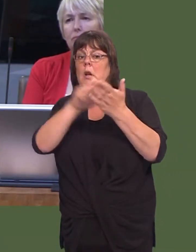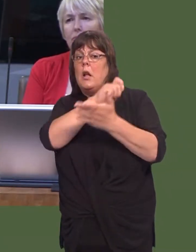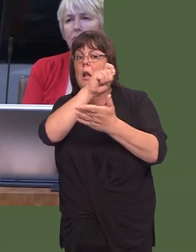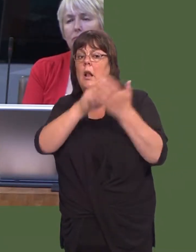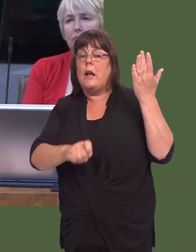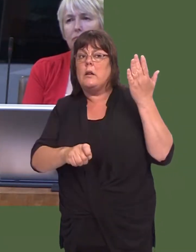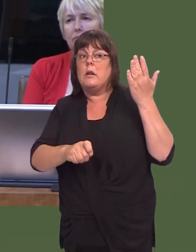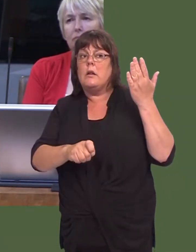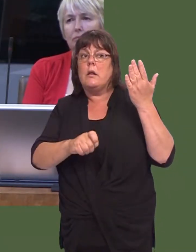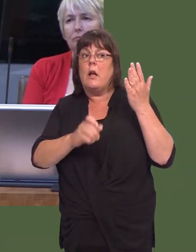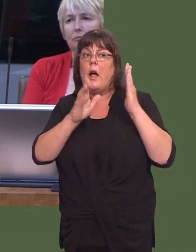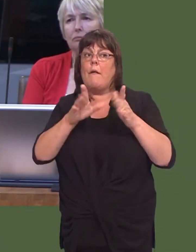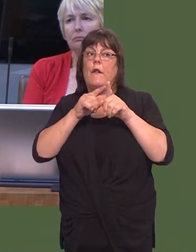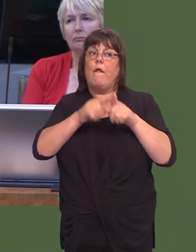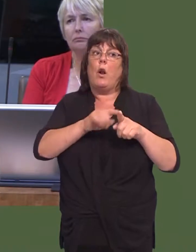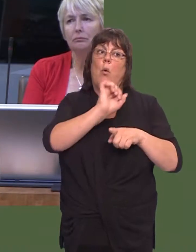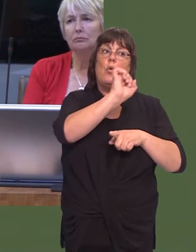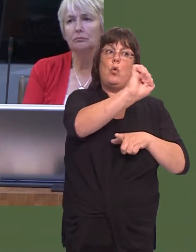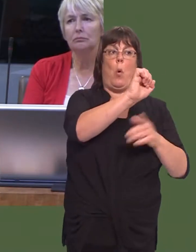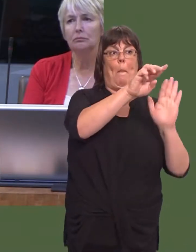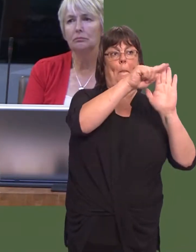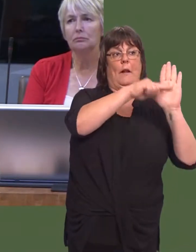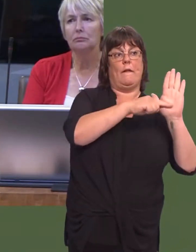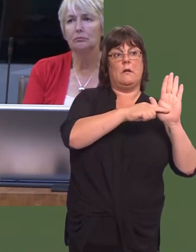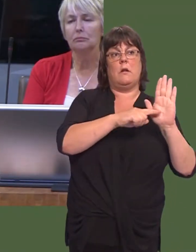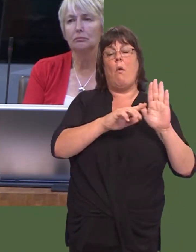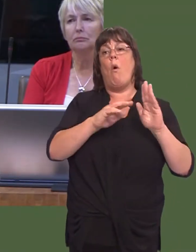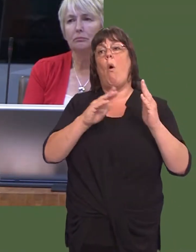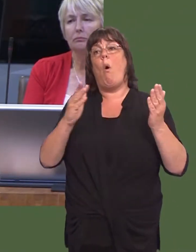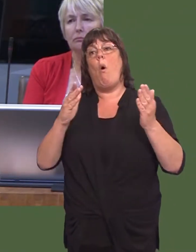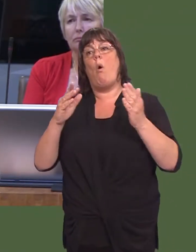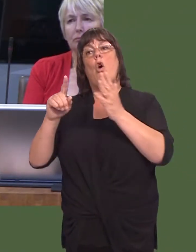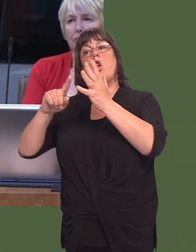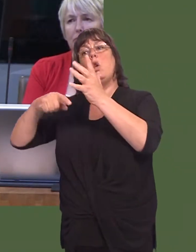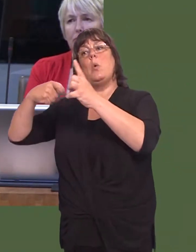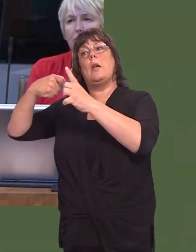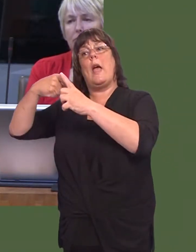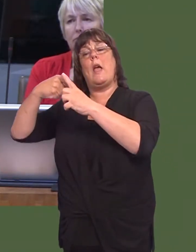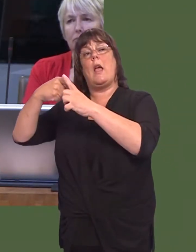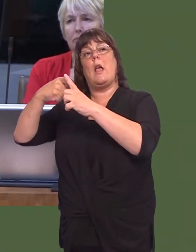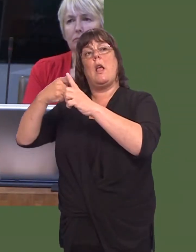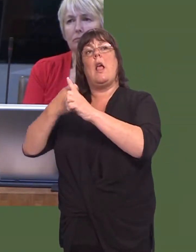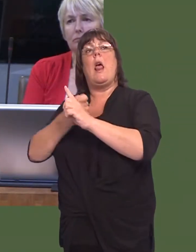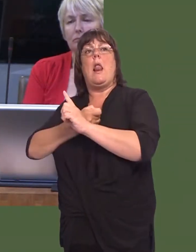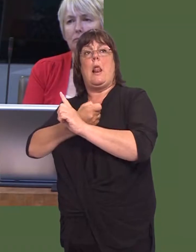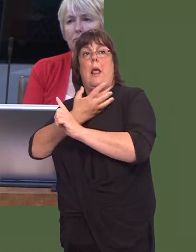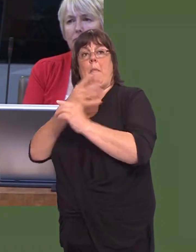bound by the commitments in your manifesto or by the commitments in your UK Labour leaderís